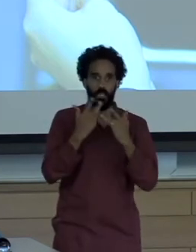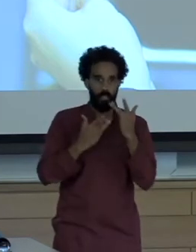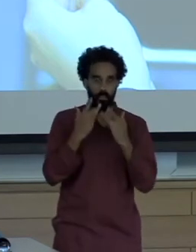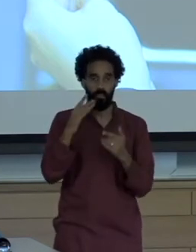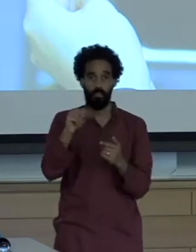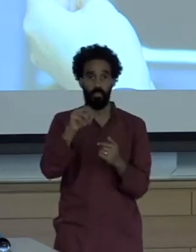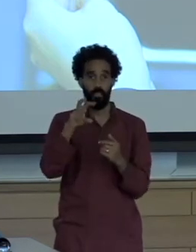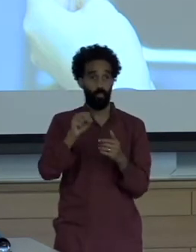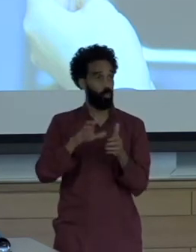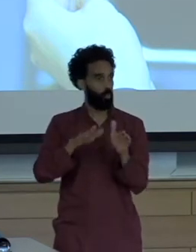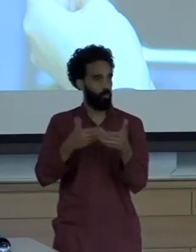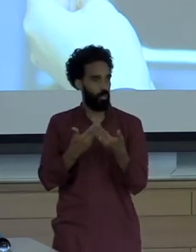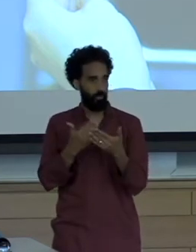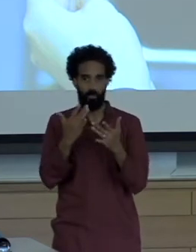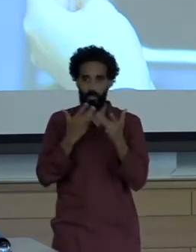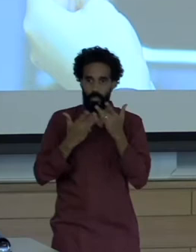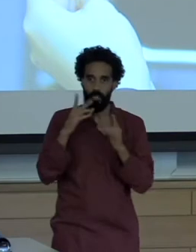constraints can mean less opportunity for